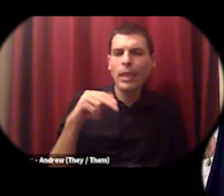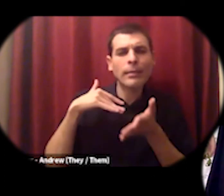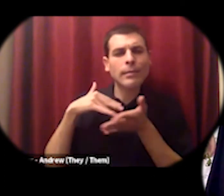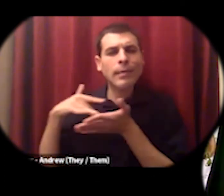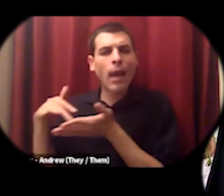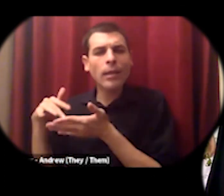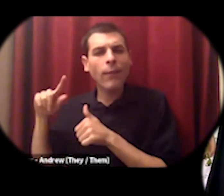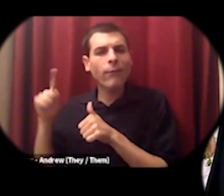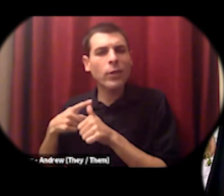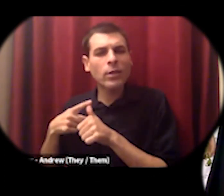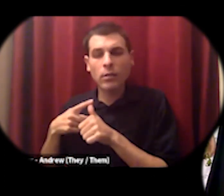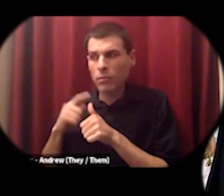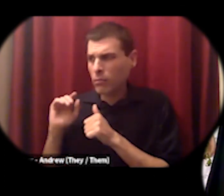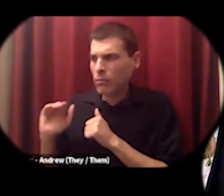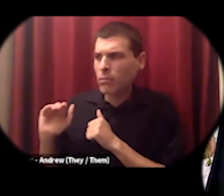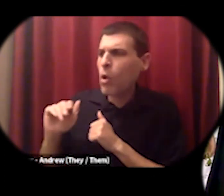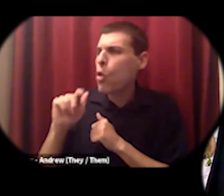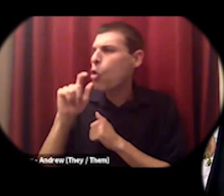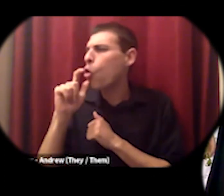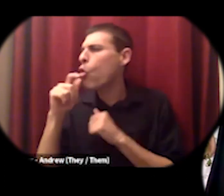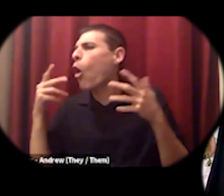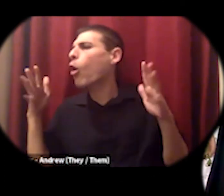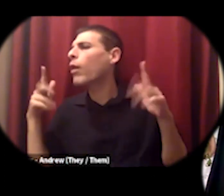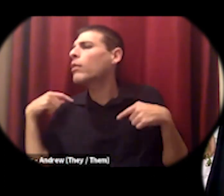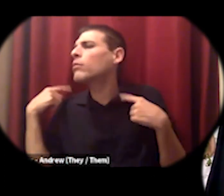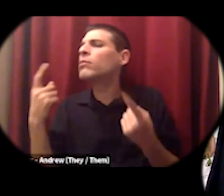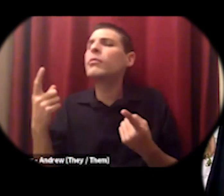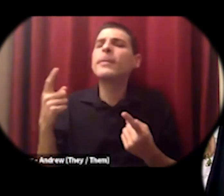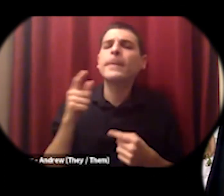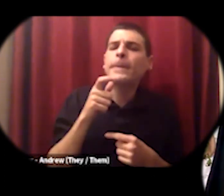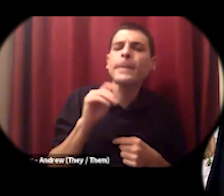find some folks who've been working at this for a while and have some experience